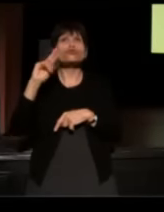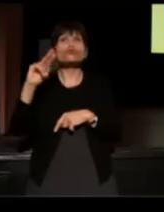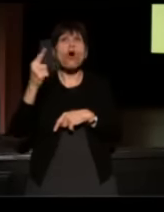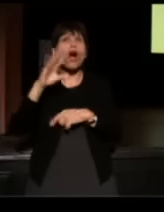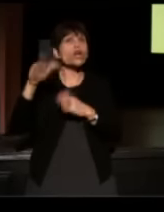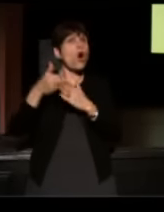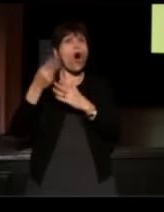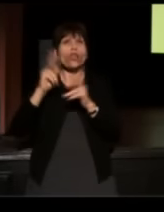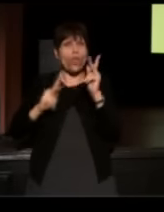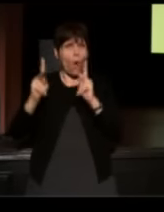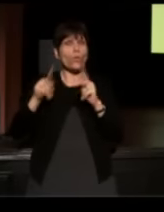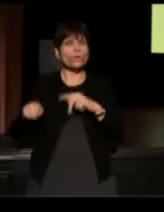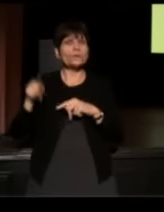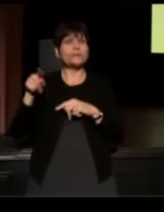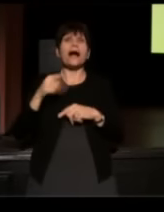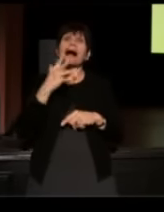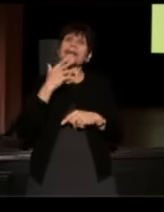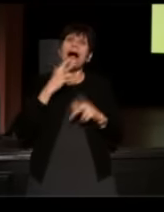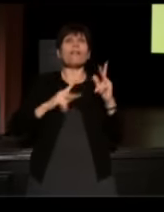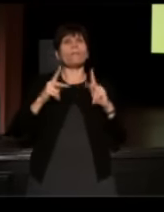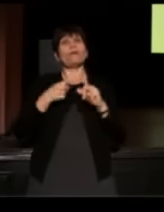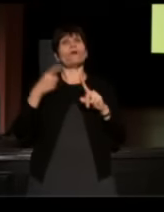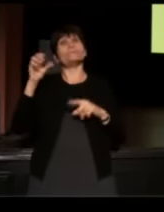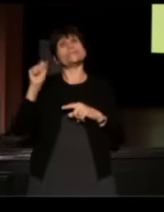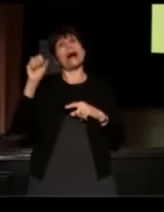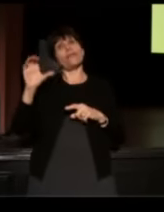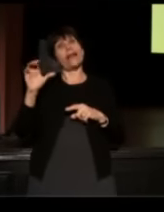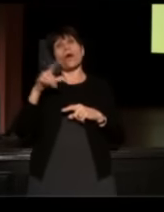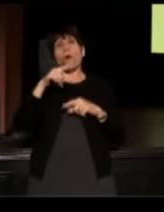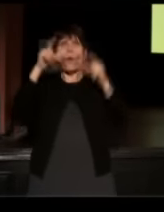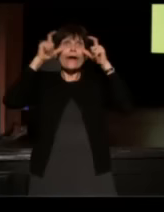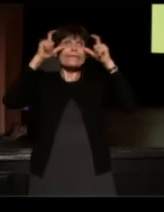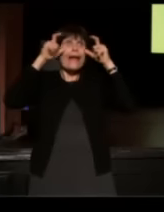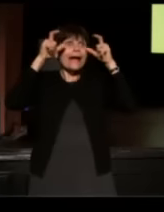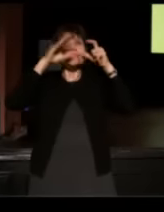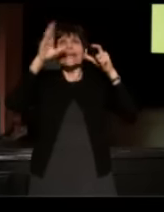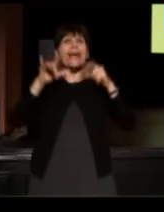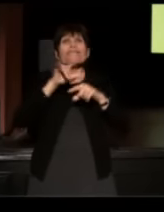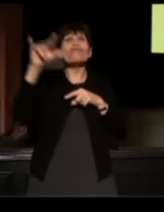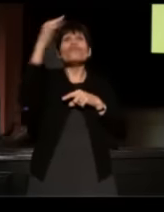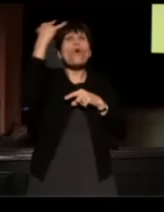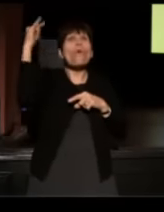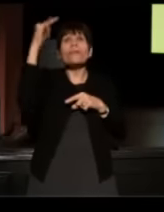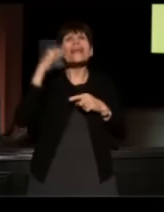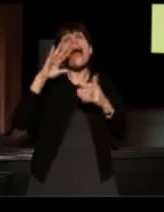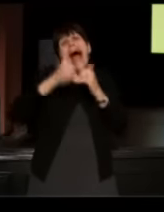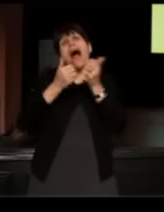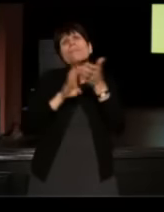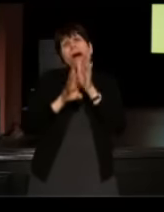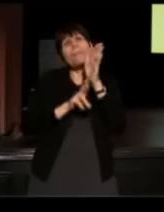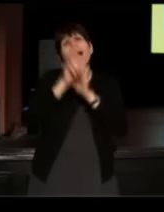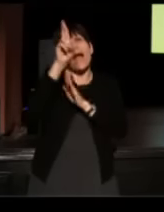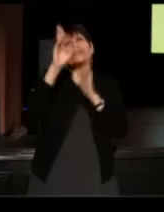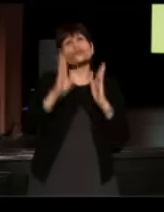so how was a colored boy from South Carolina wearing glasses, never flew a plane, how was he going to become an astronaut?